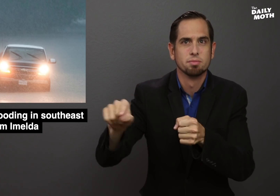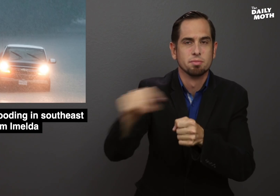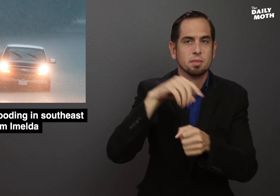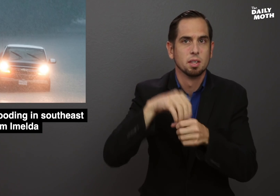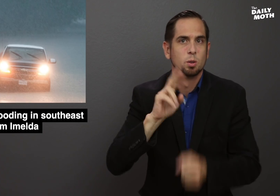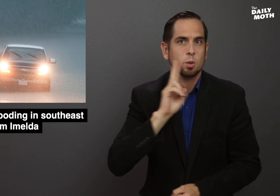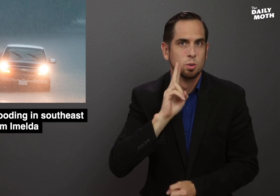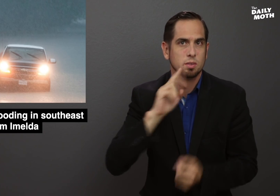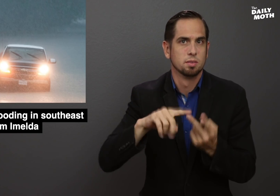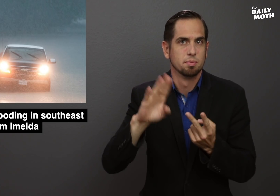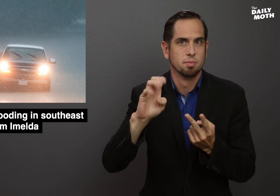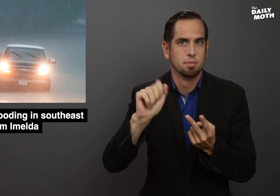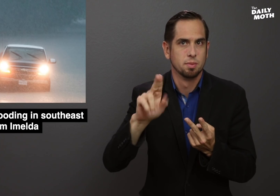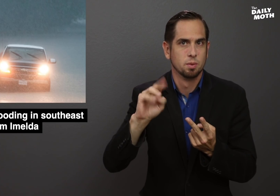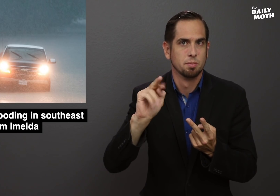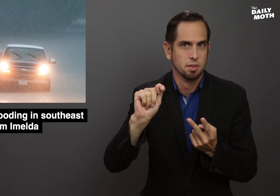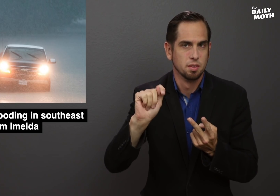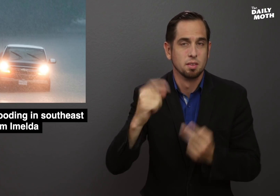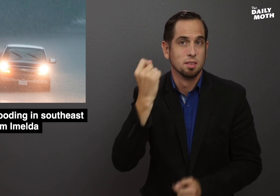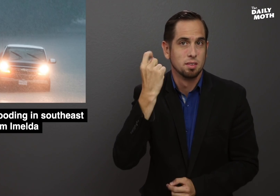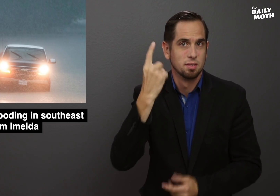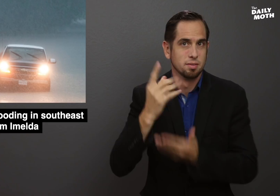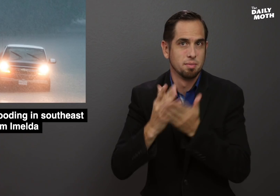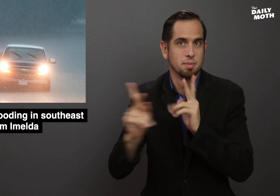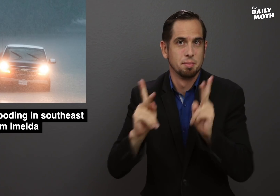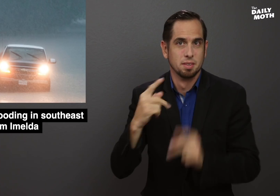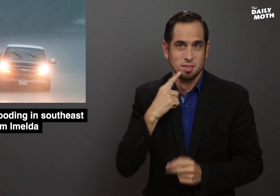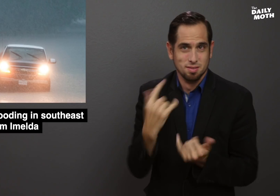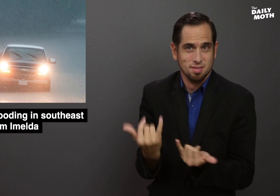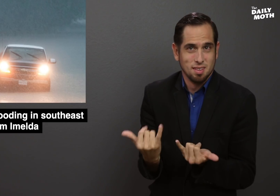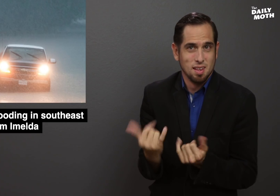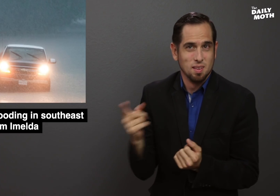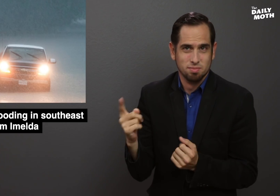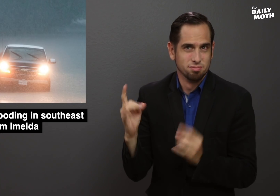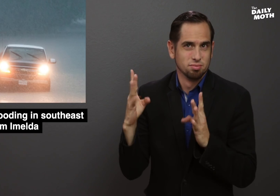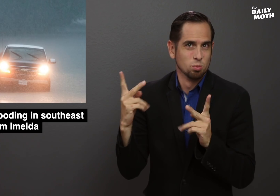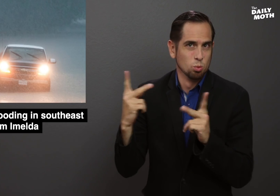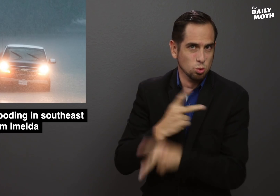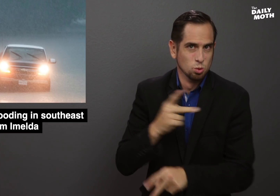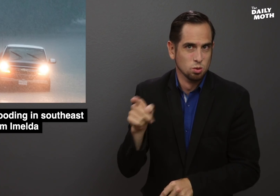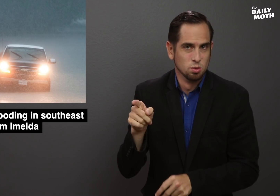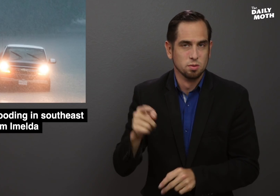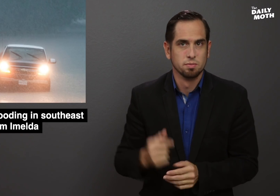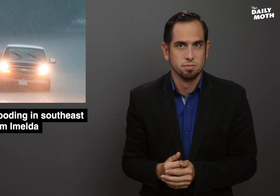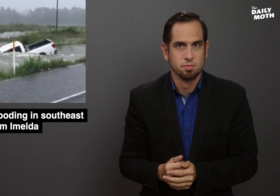in Houston and Beaumont. Some say this storm is worse.